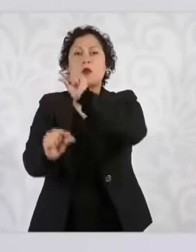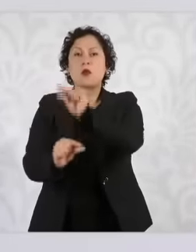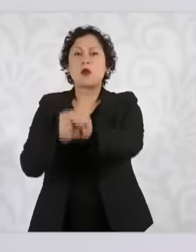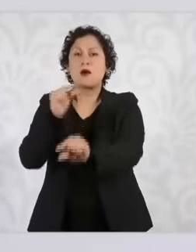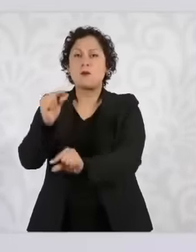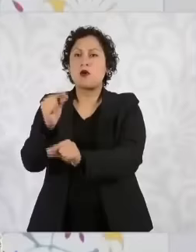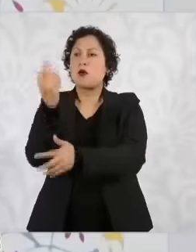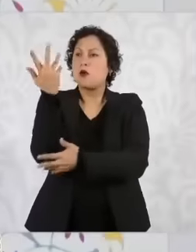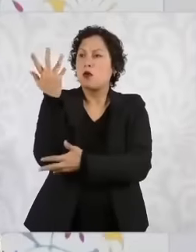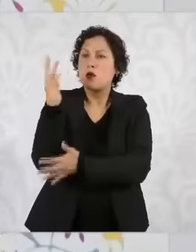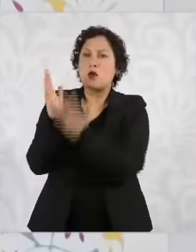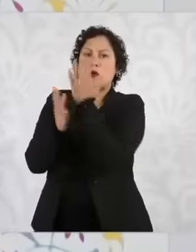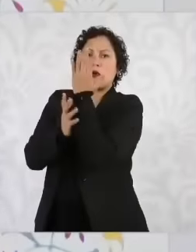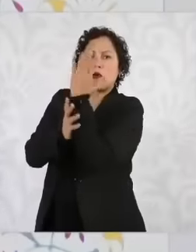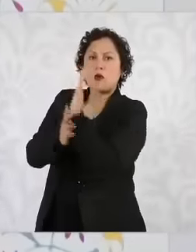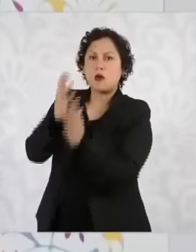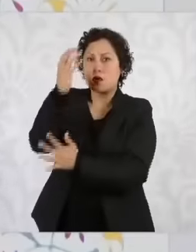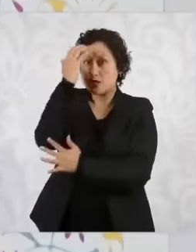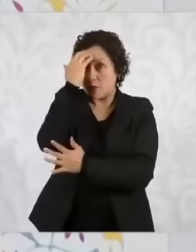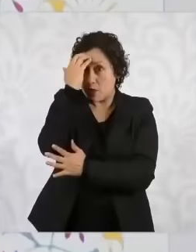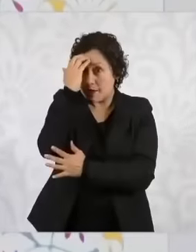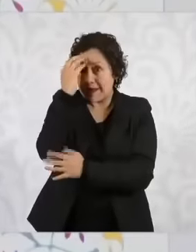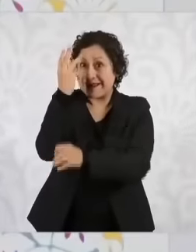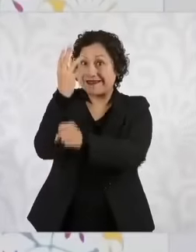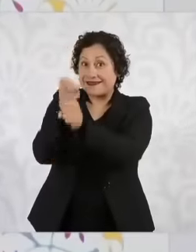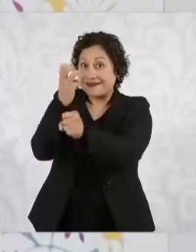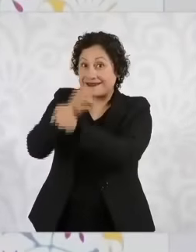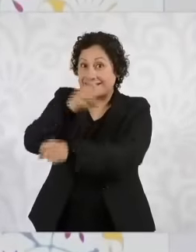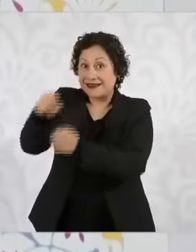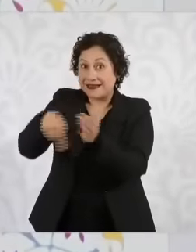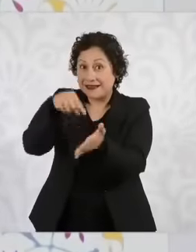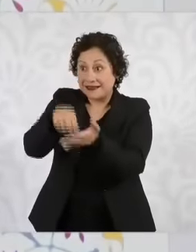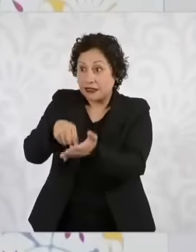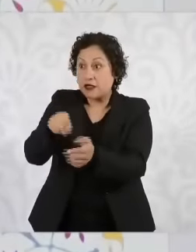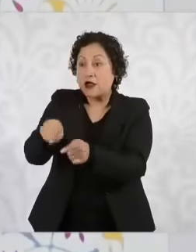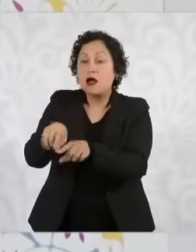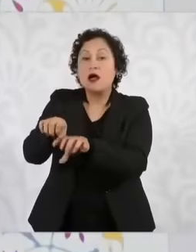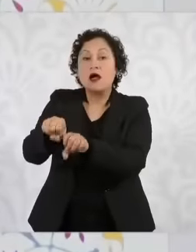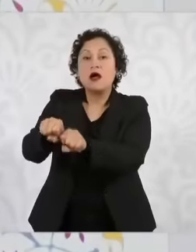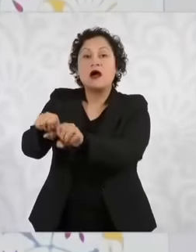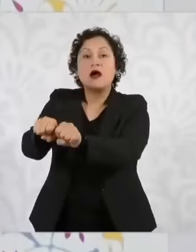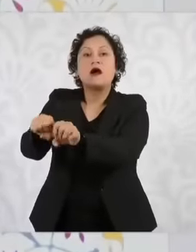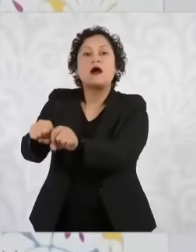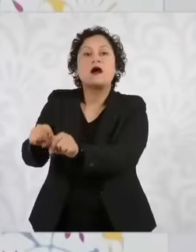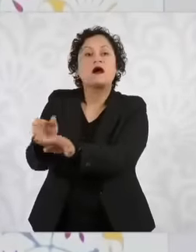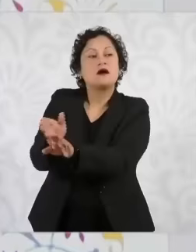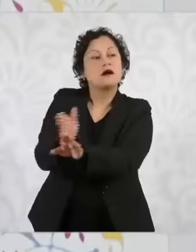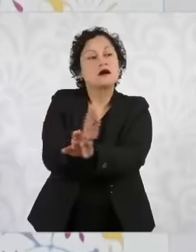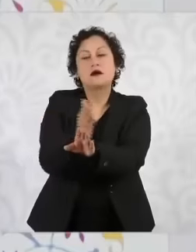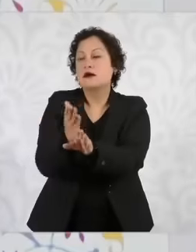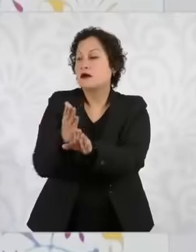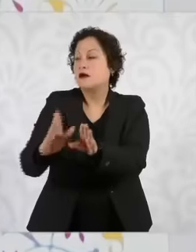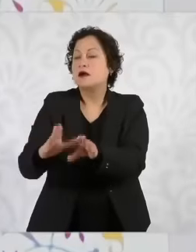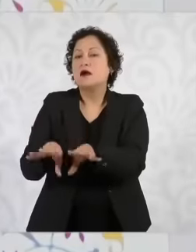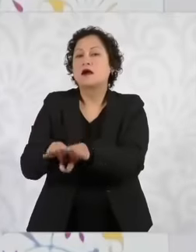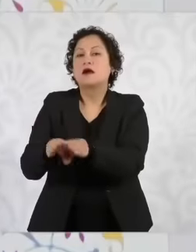Chapultepec Forest for environmental reasons and because what is public is